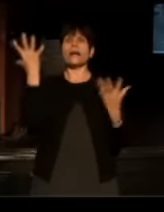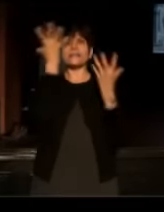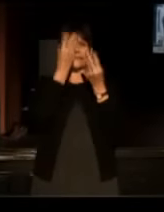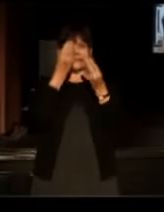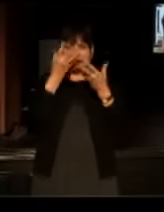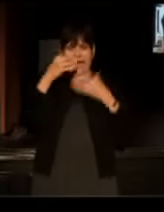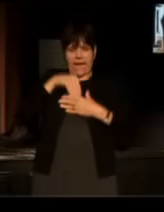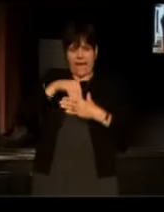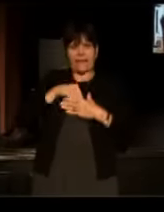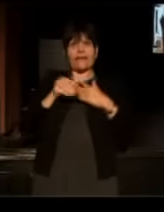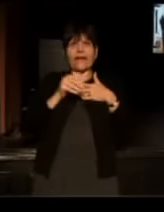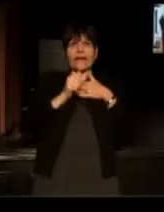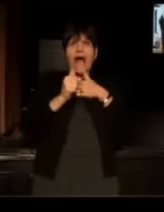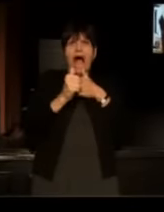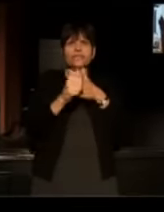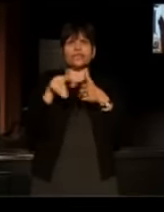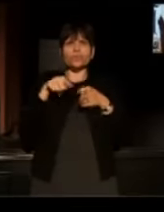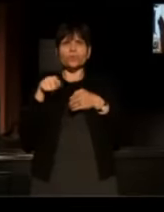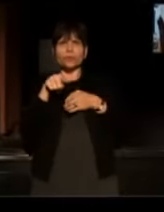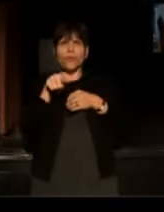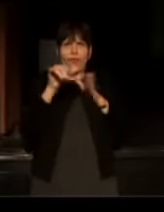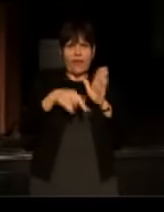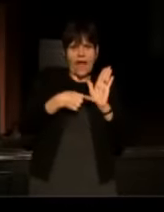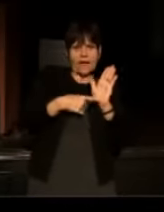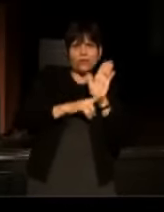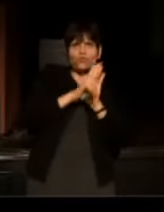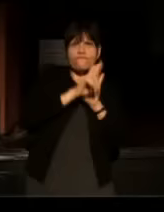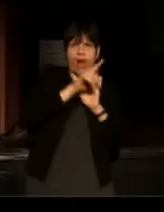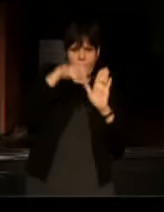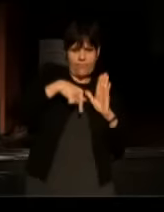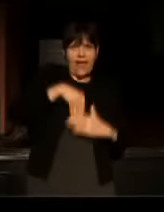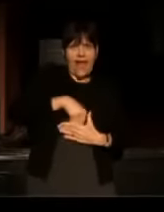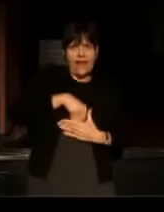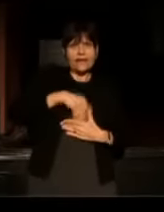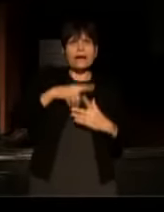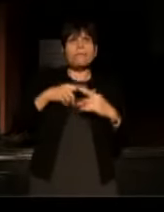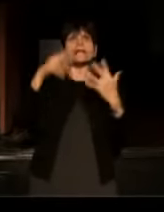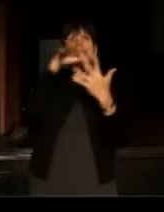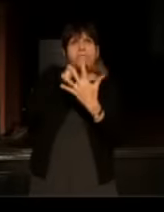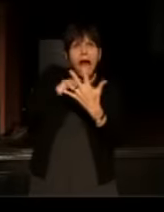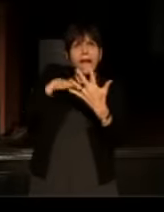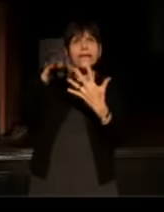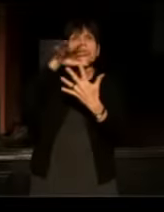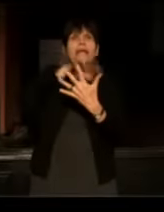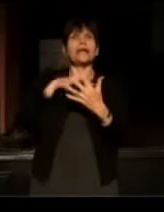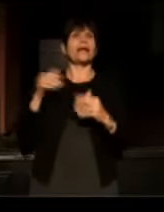You've got to have something to say and you develop that by studying. (woman) Theatre is a business.